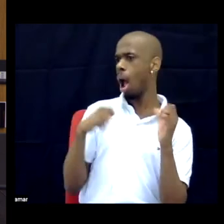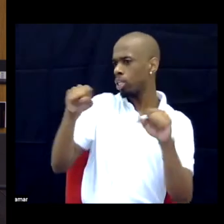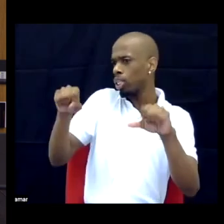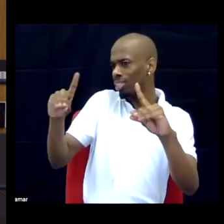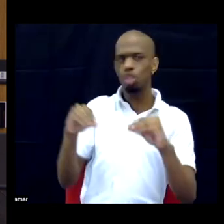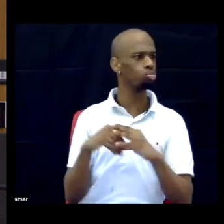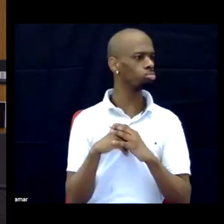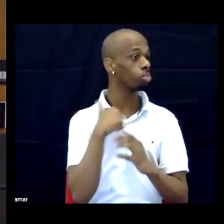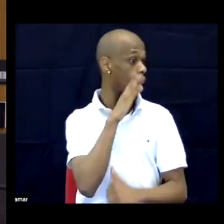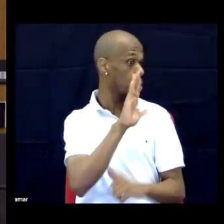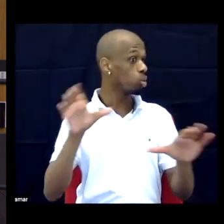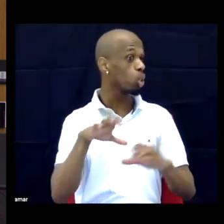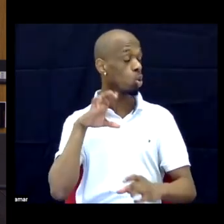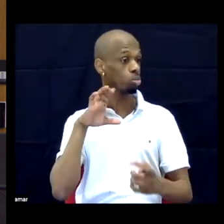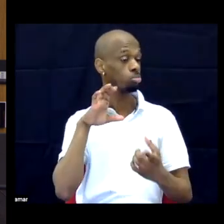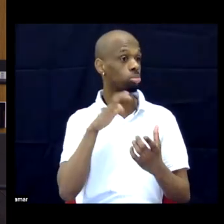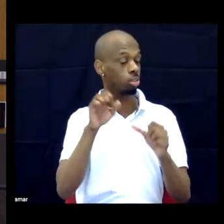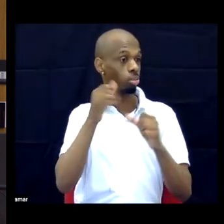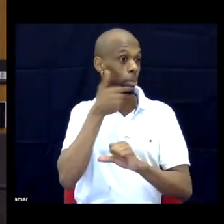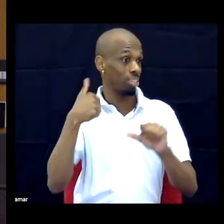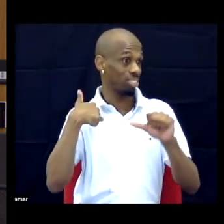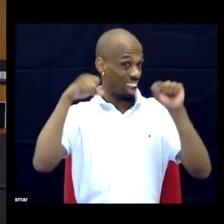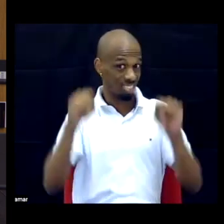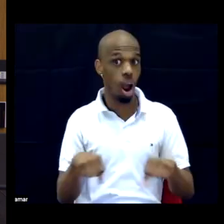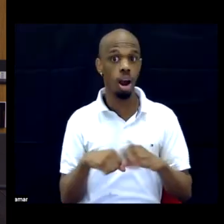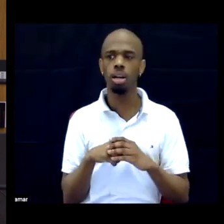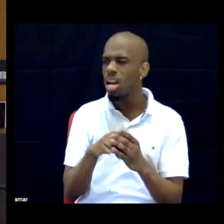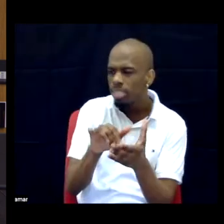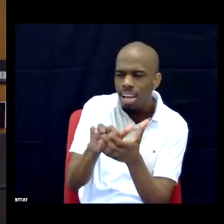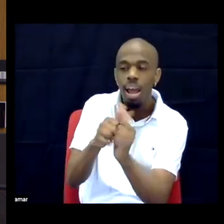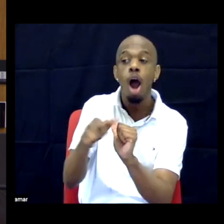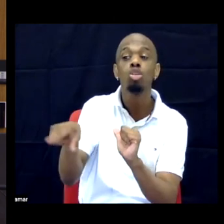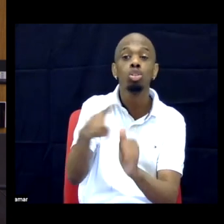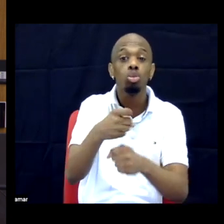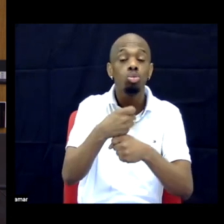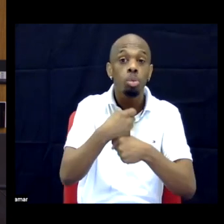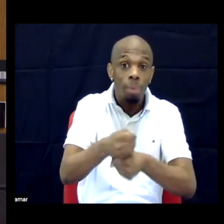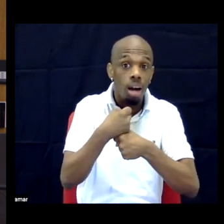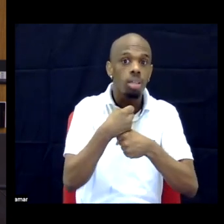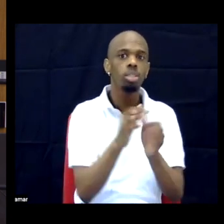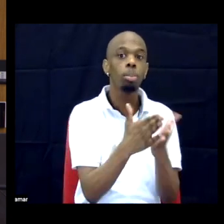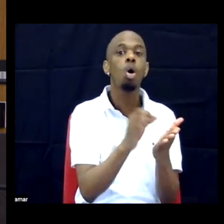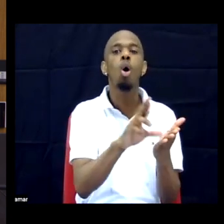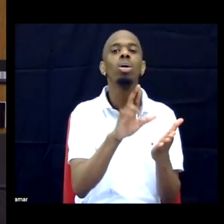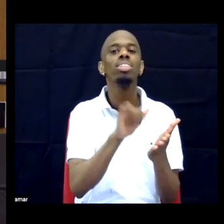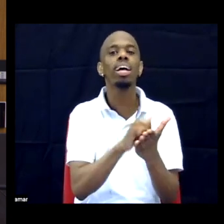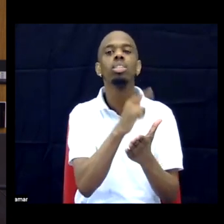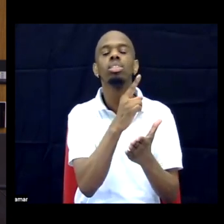going to do and I'm going to do it to the best of my ability, is that how you came to the book? Or is that how you left the book?